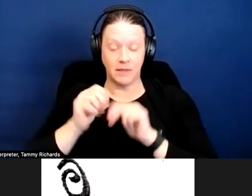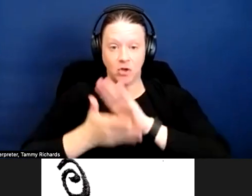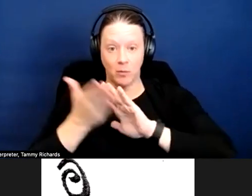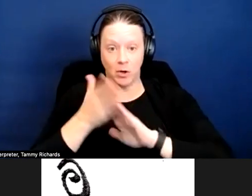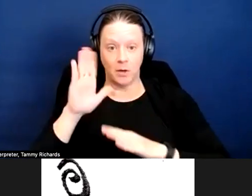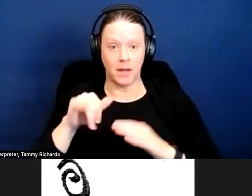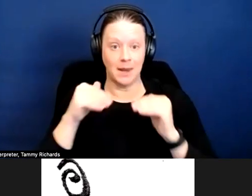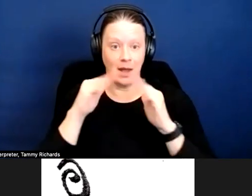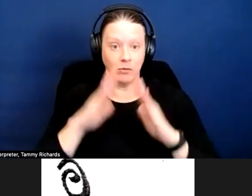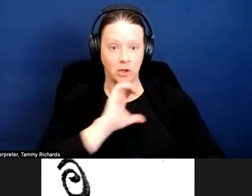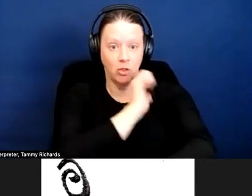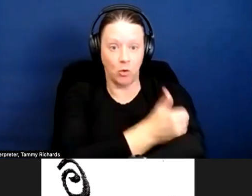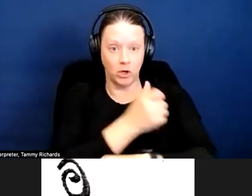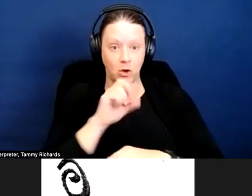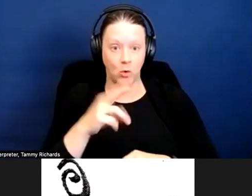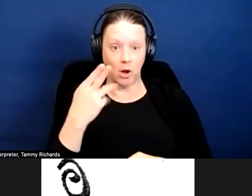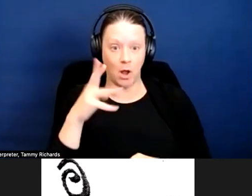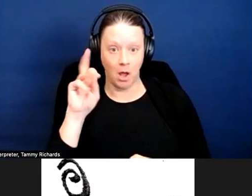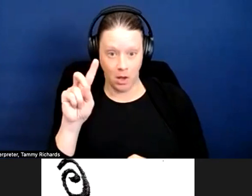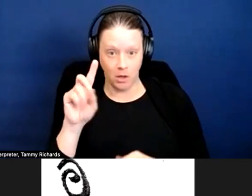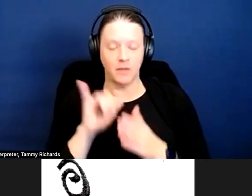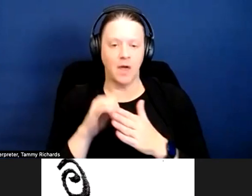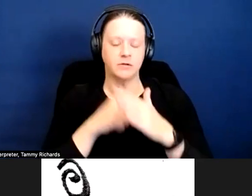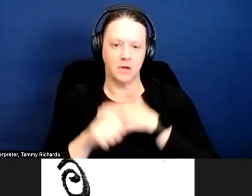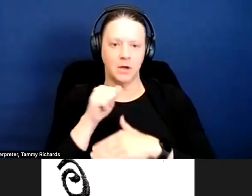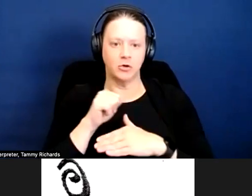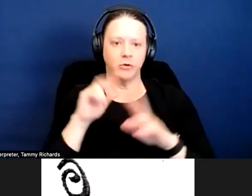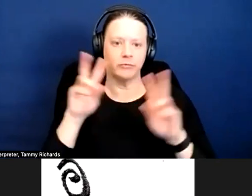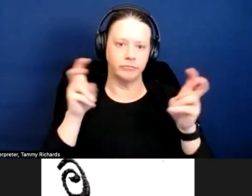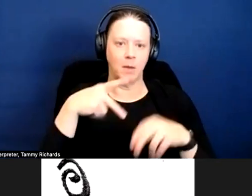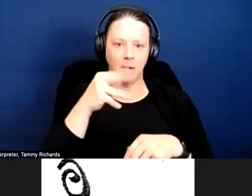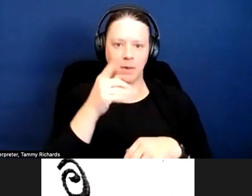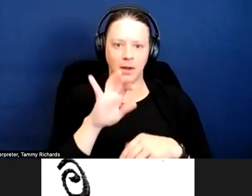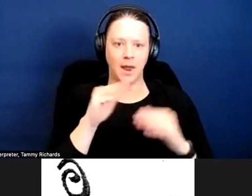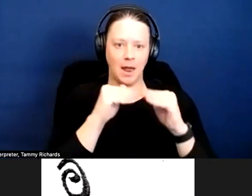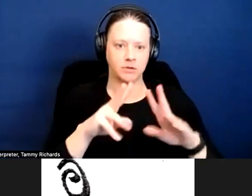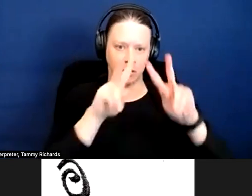or by HUD, that would be -- that would fall under kind of a public housing analysis.